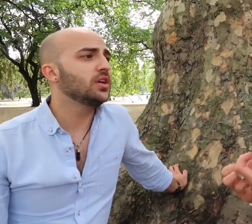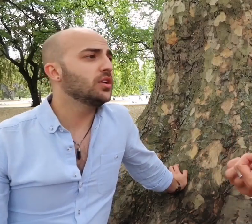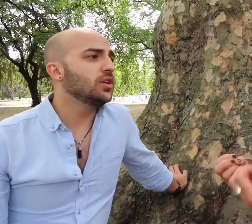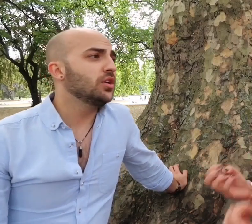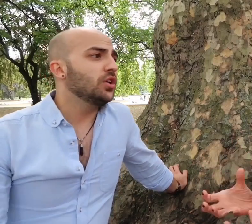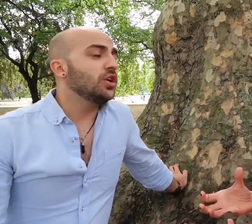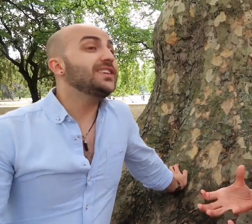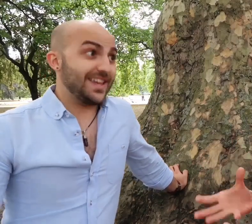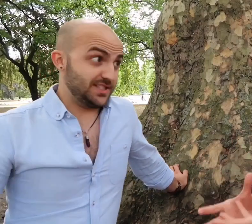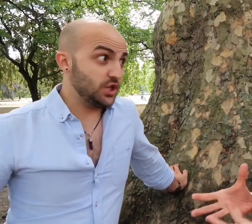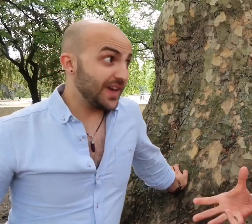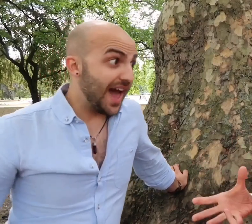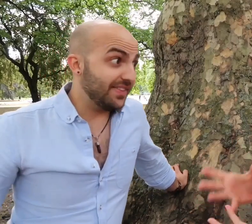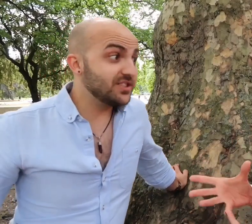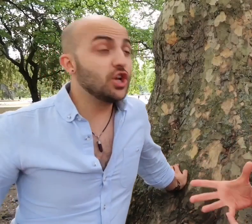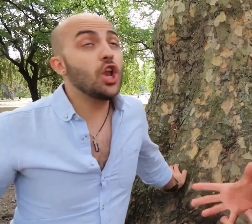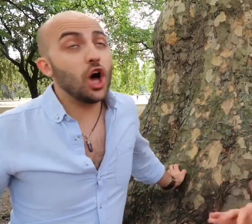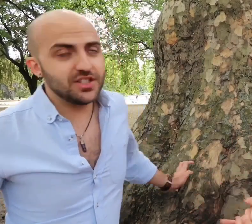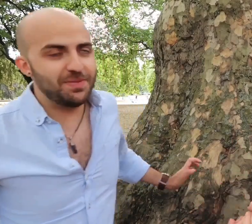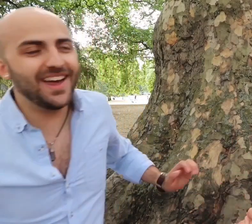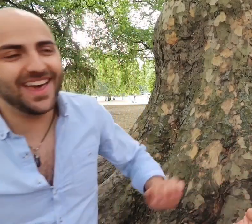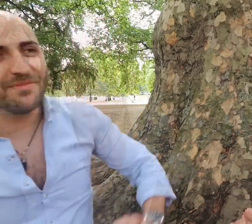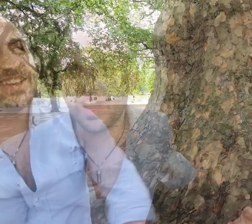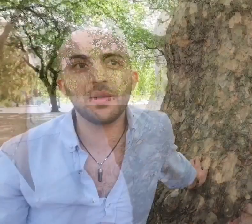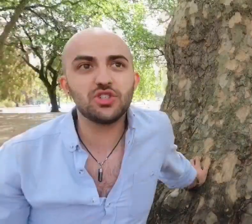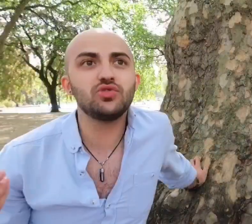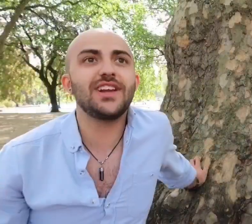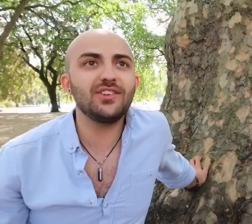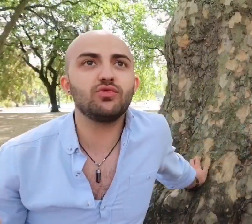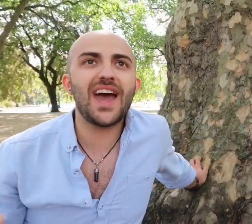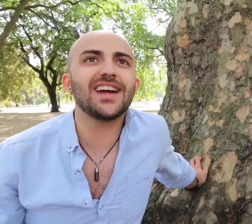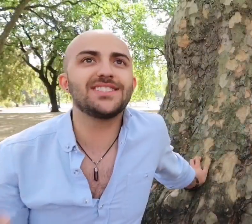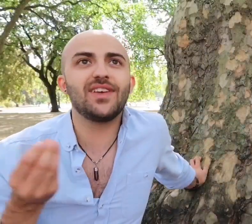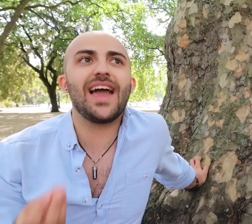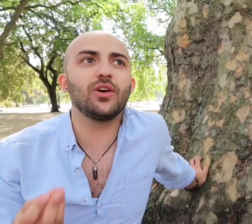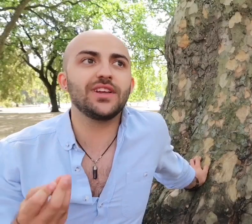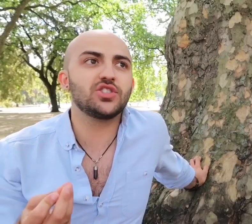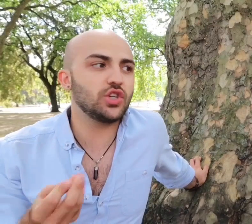into bad habits? Yes you can, there's lots of bad habits. Sign Language is a reactive language so